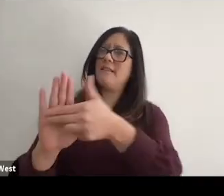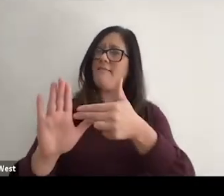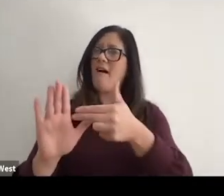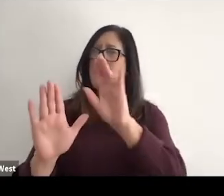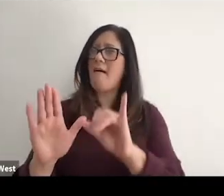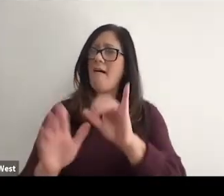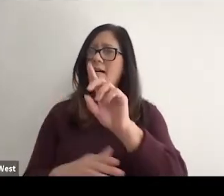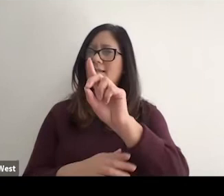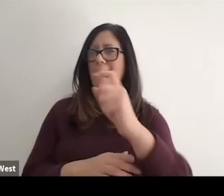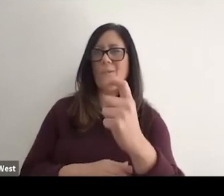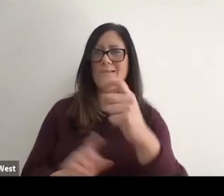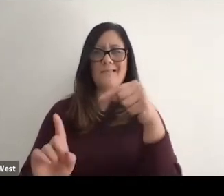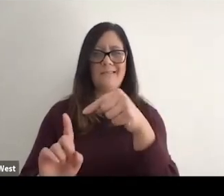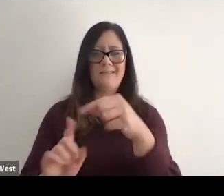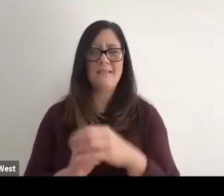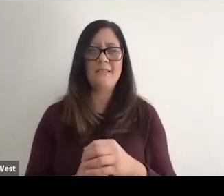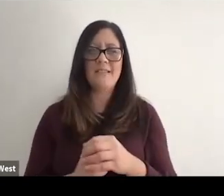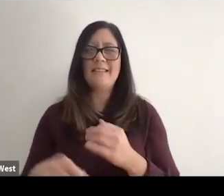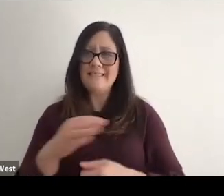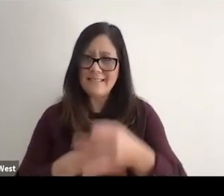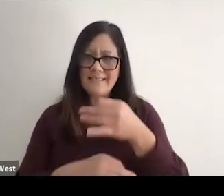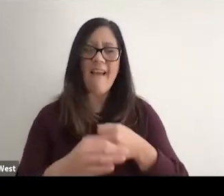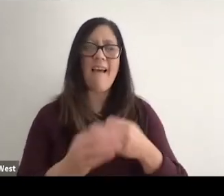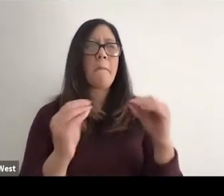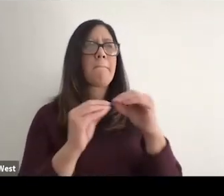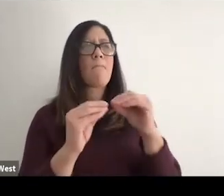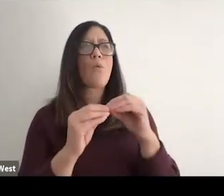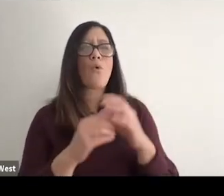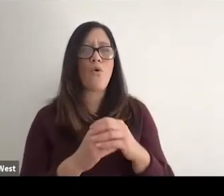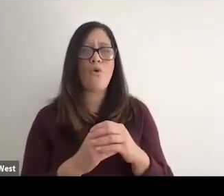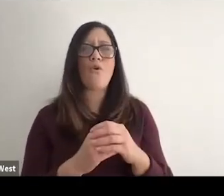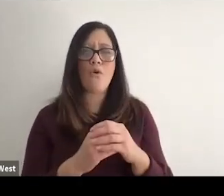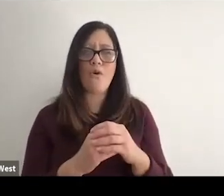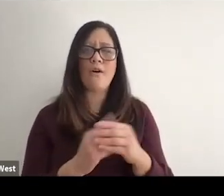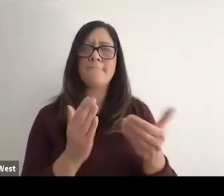their diagnosis and their disability being defined by that diagnosis rather than a more progressive